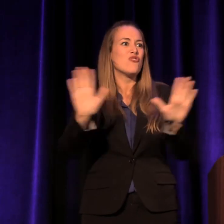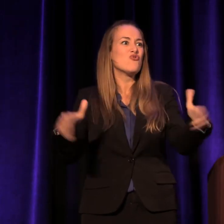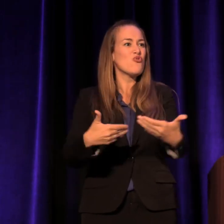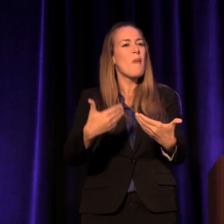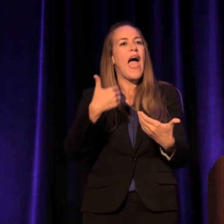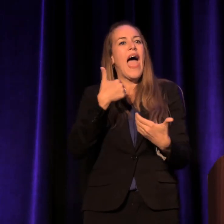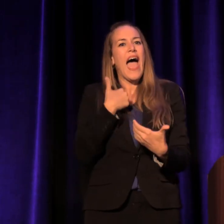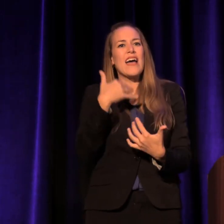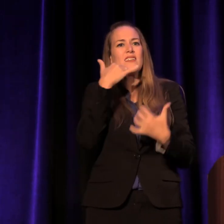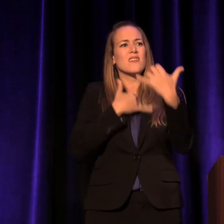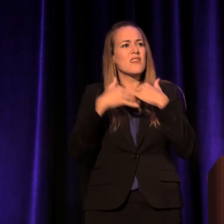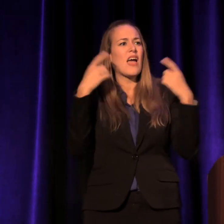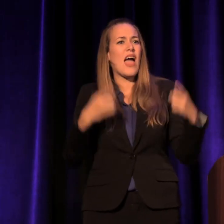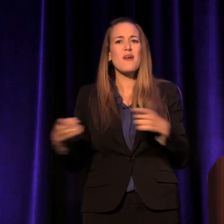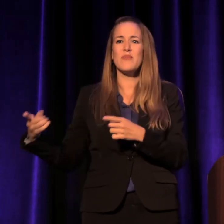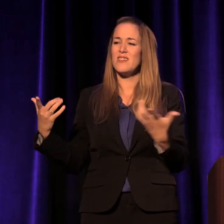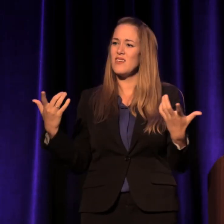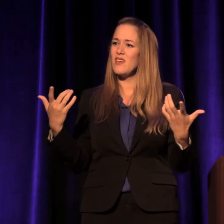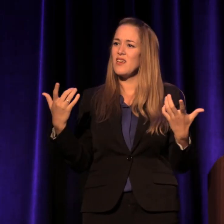So isn't there a way to see the echo effect